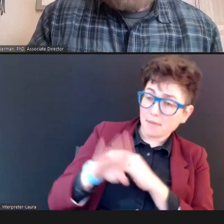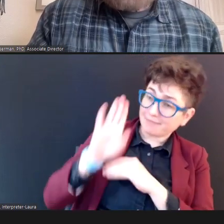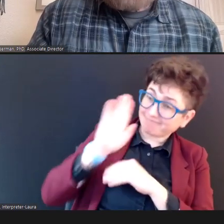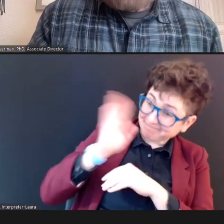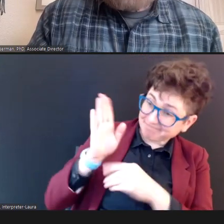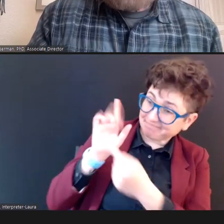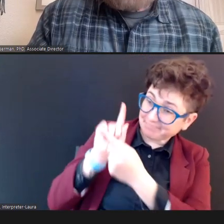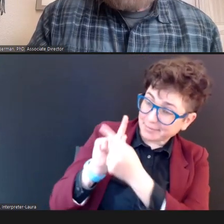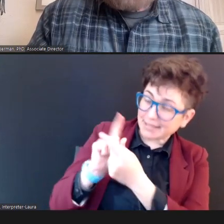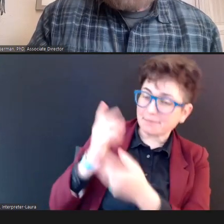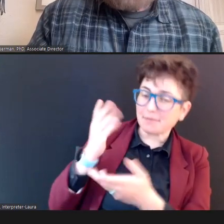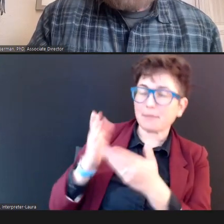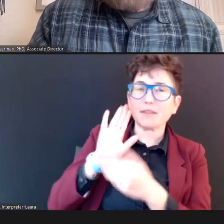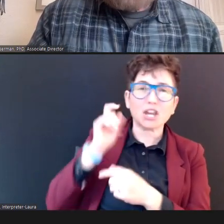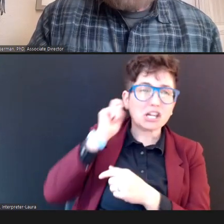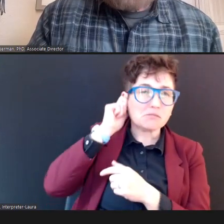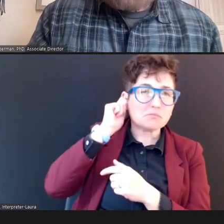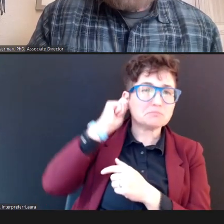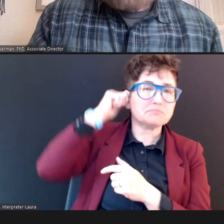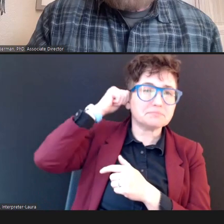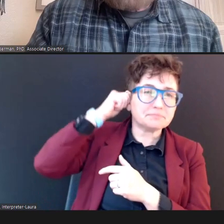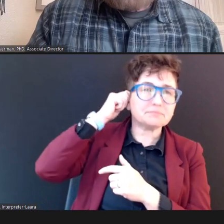Talk to them, play, I might have the probe tip and run it --